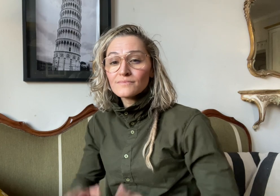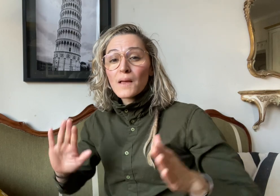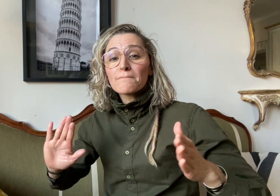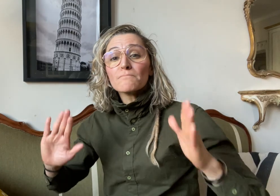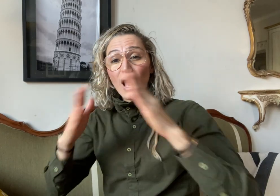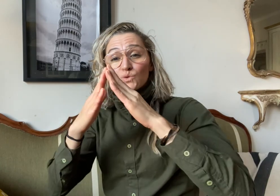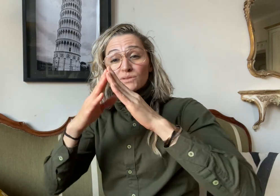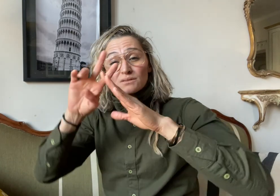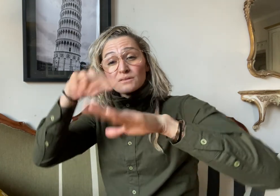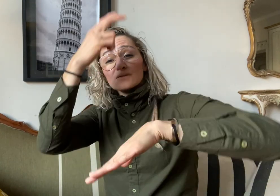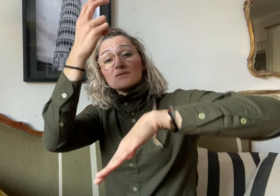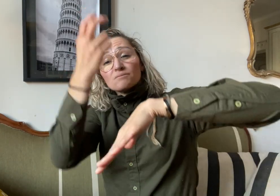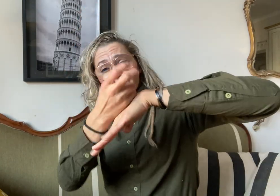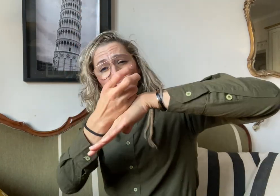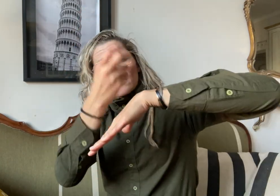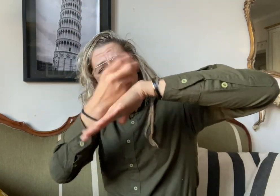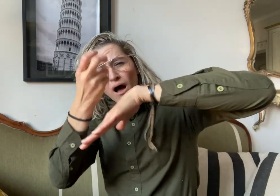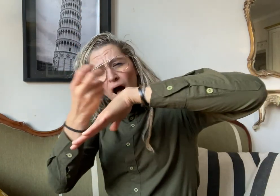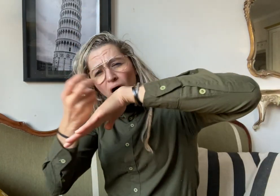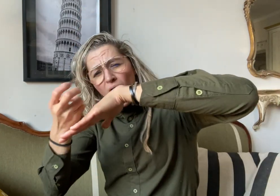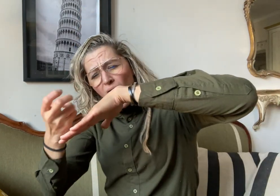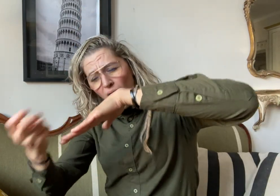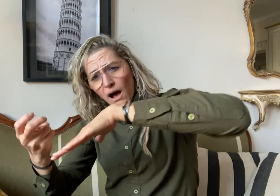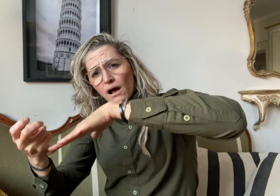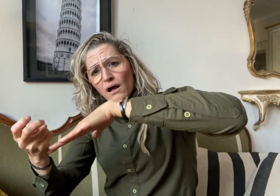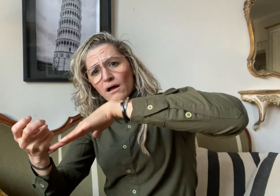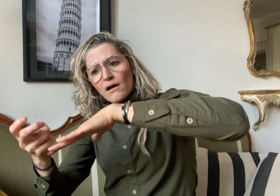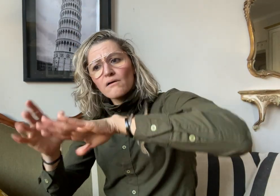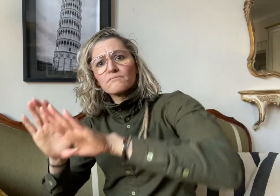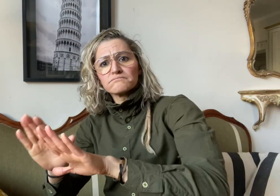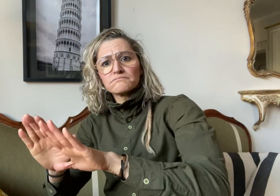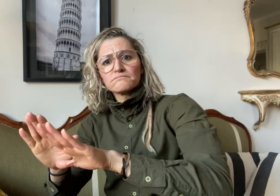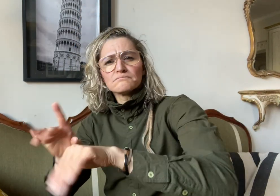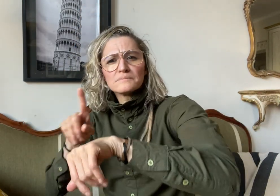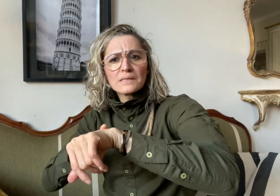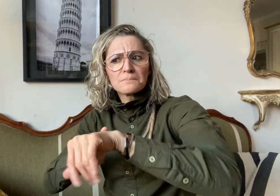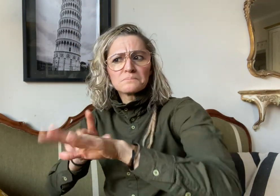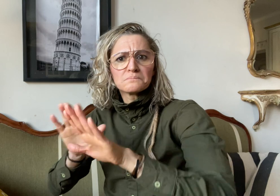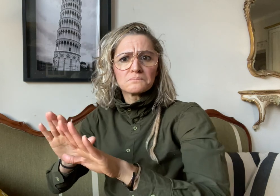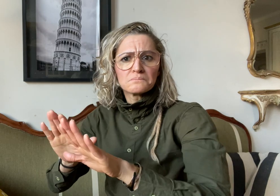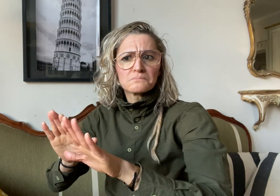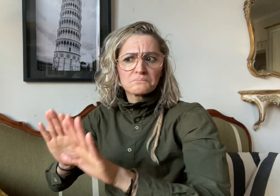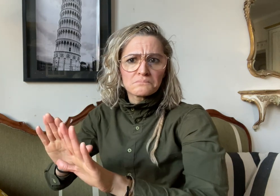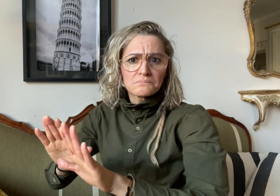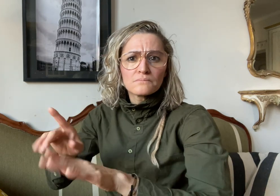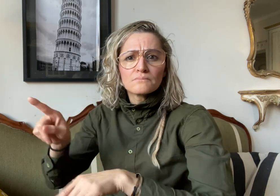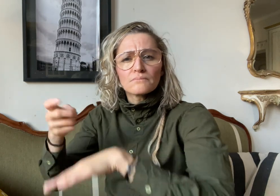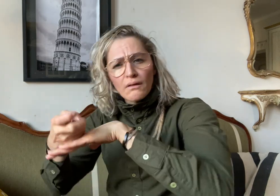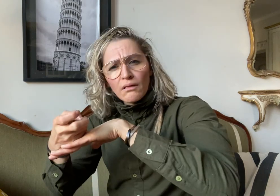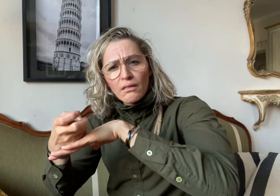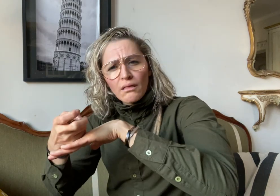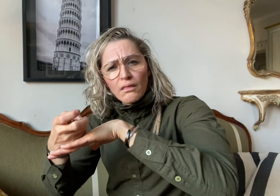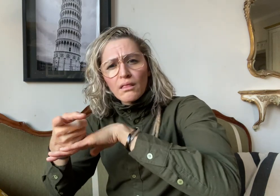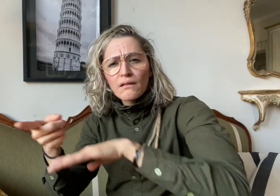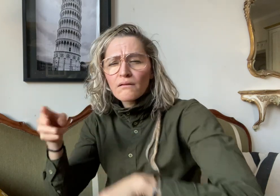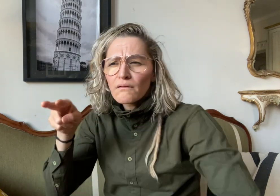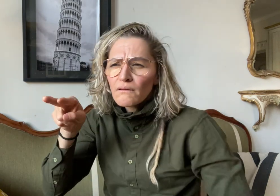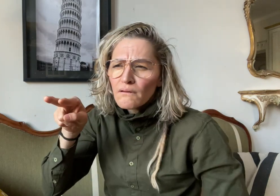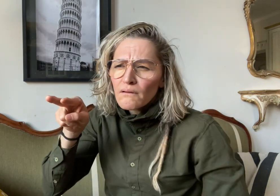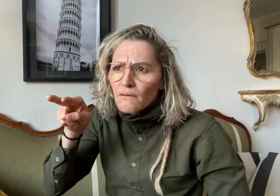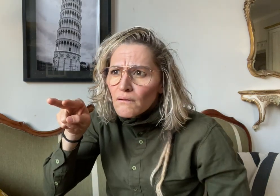Shortly after being on the ground, Amelia saw a wolf-looking dog